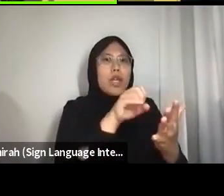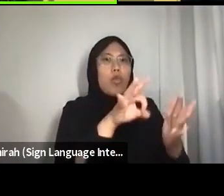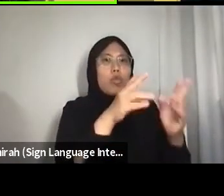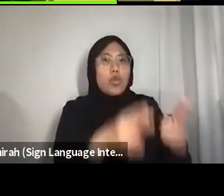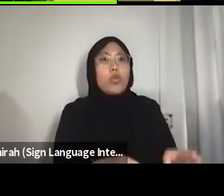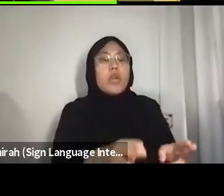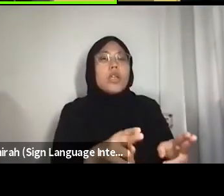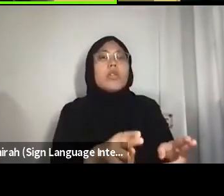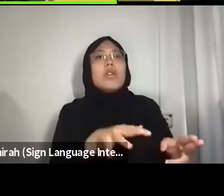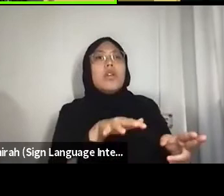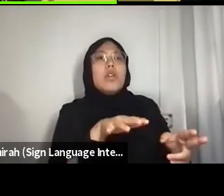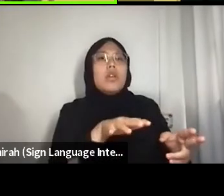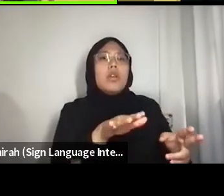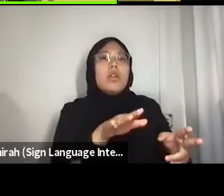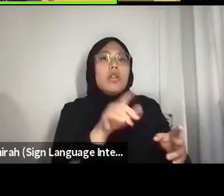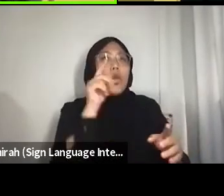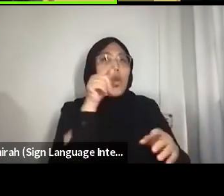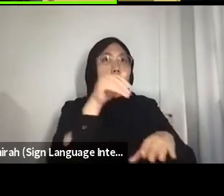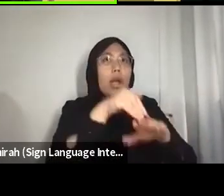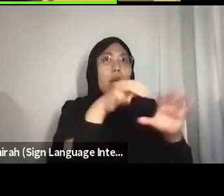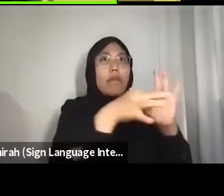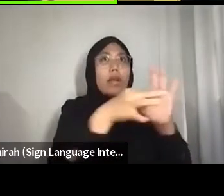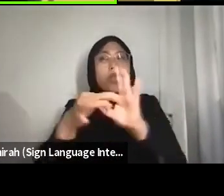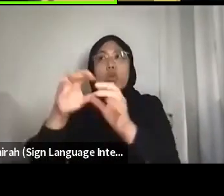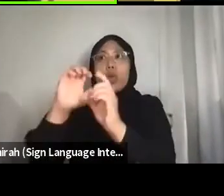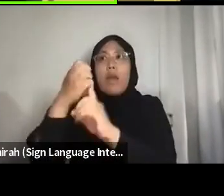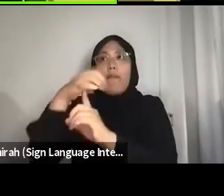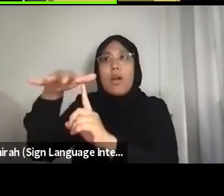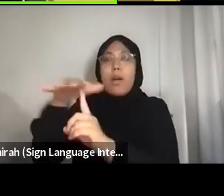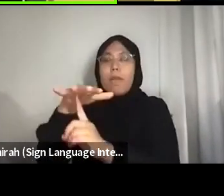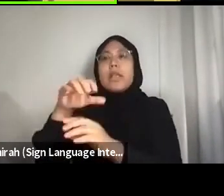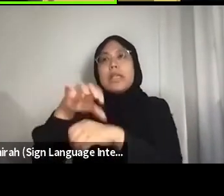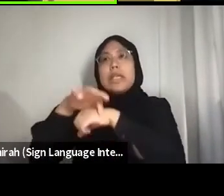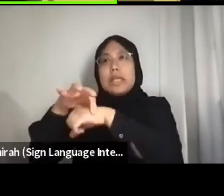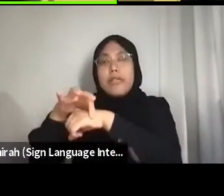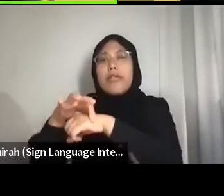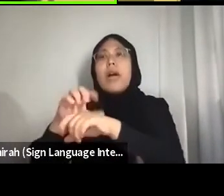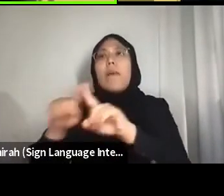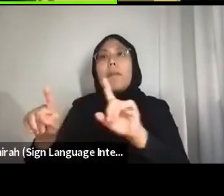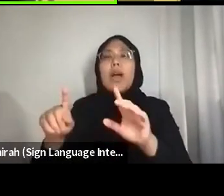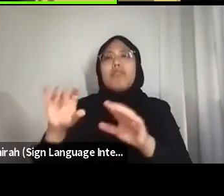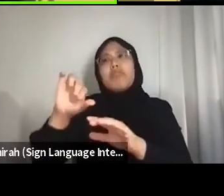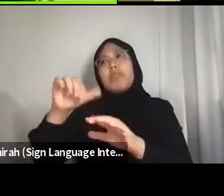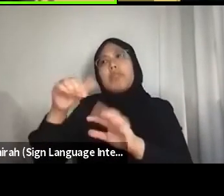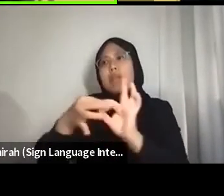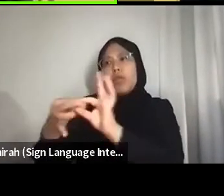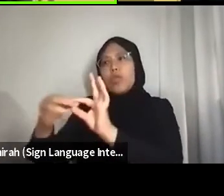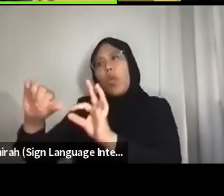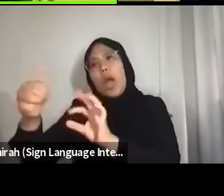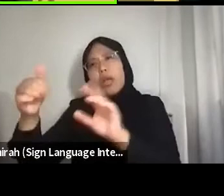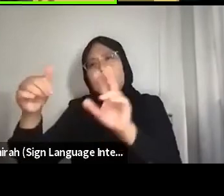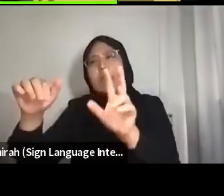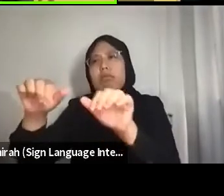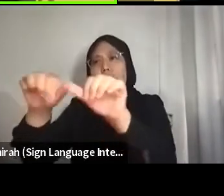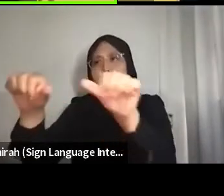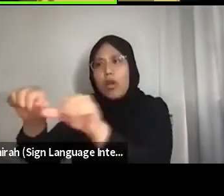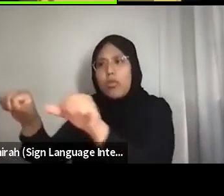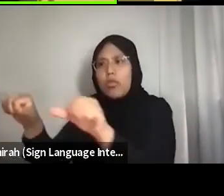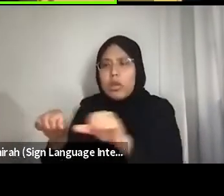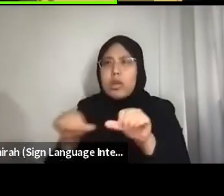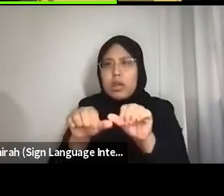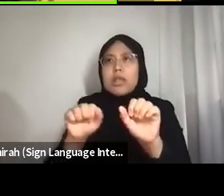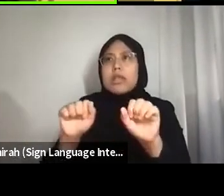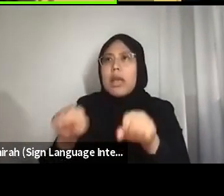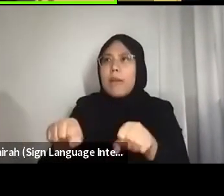But to look at our kinships and entanglements with various others that need to thrive in order for us to thrive.